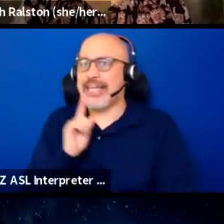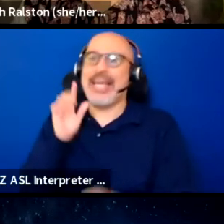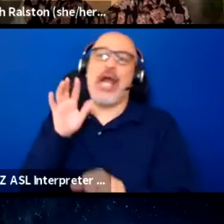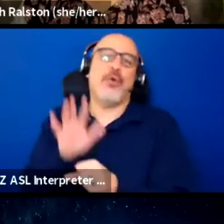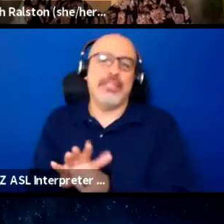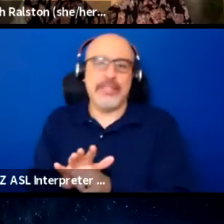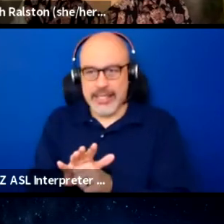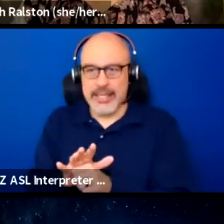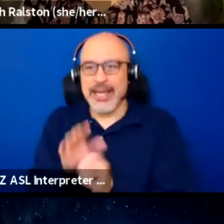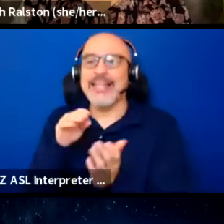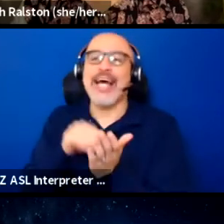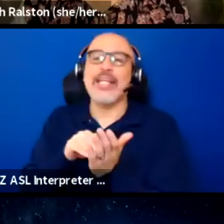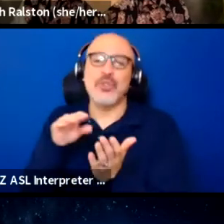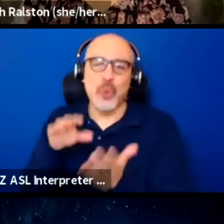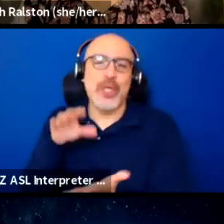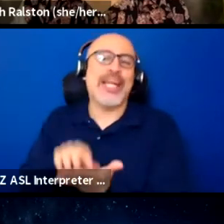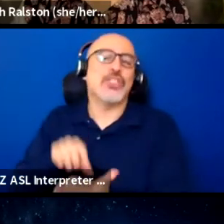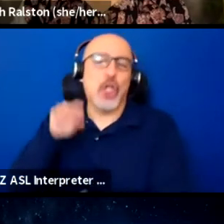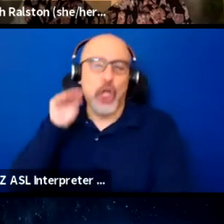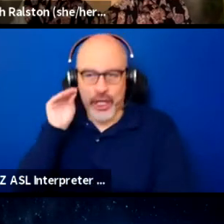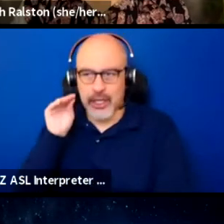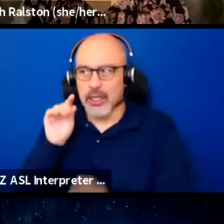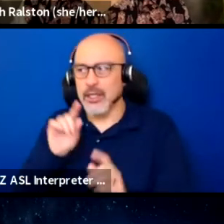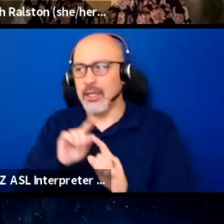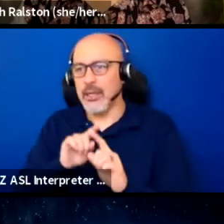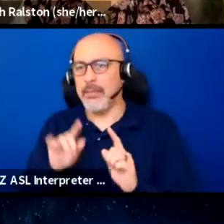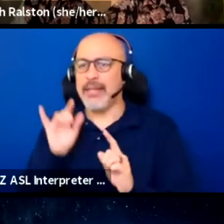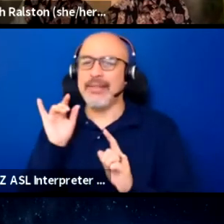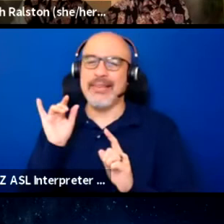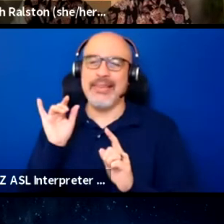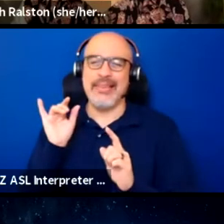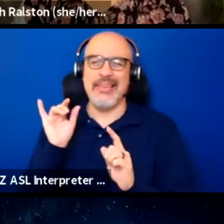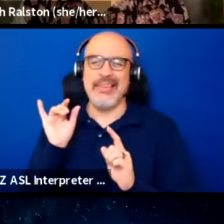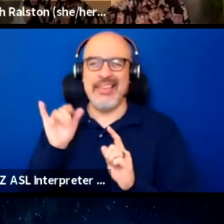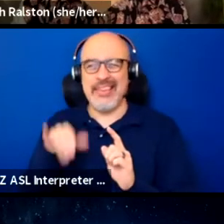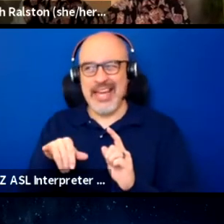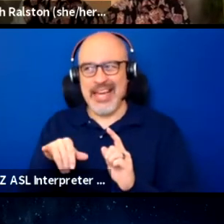so those are false correlations.